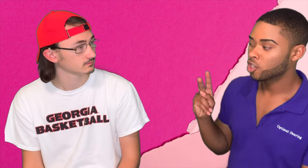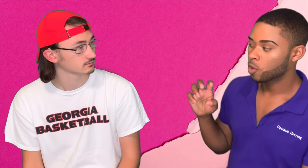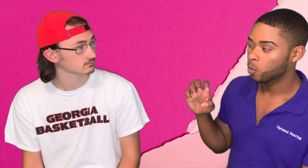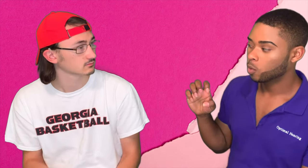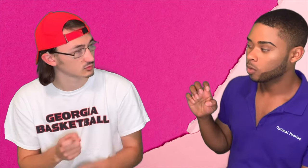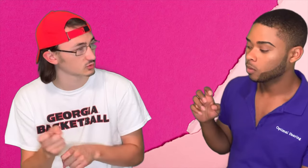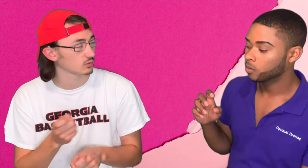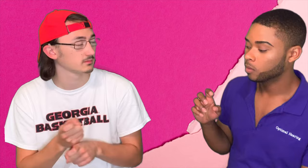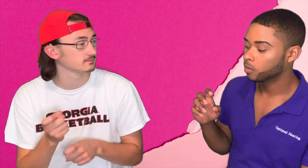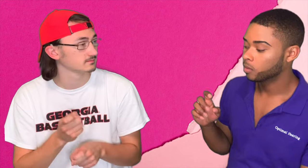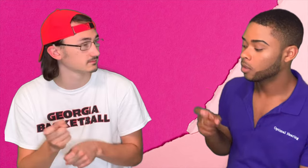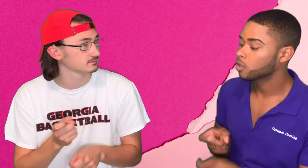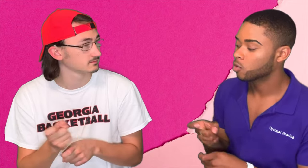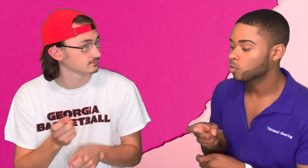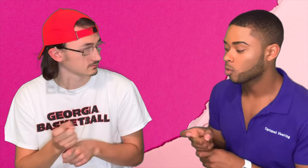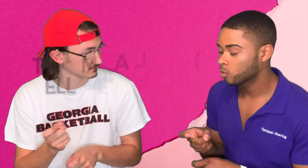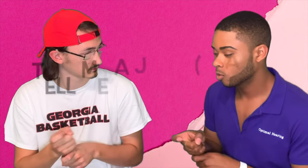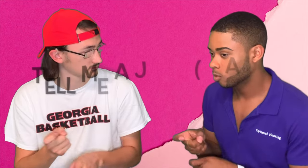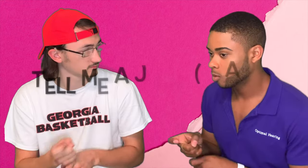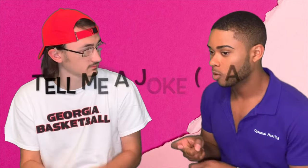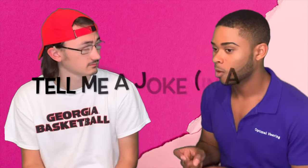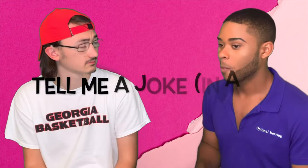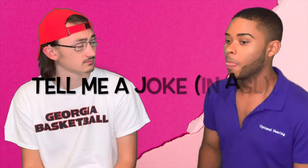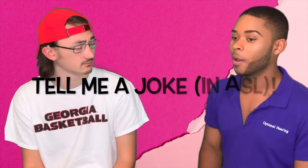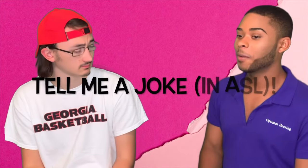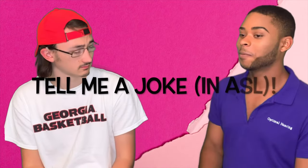Bryce: What's the sign for a "Joke"? Like this?